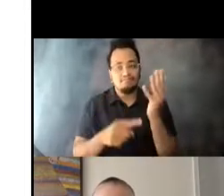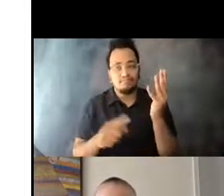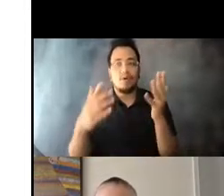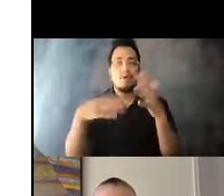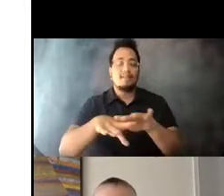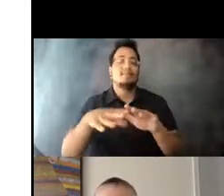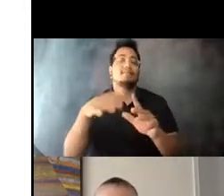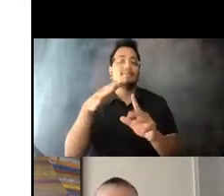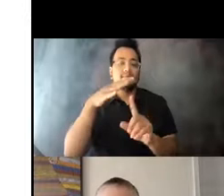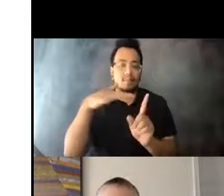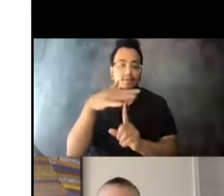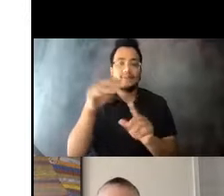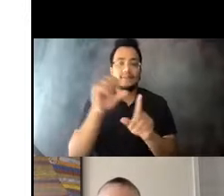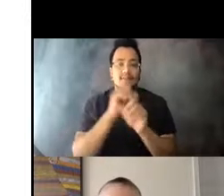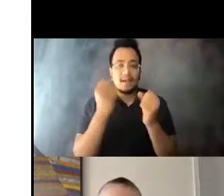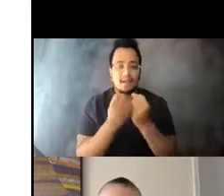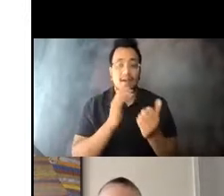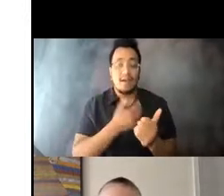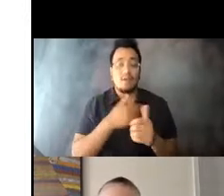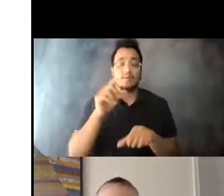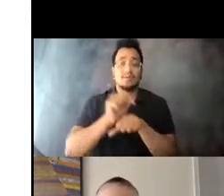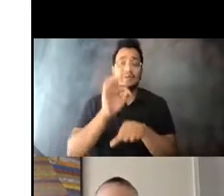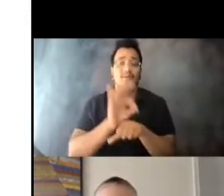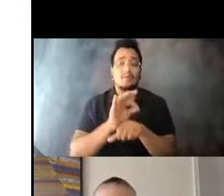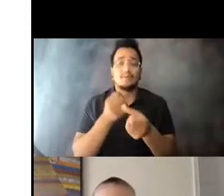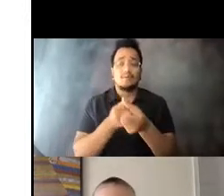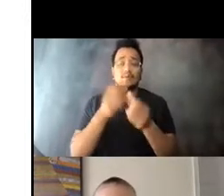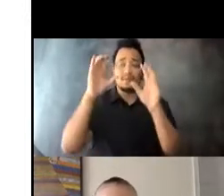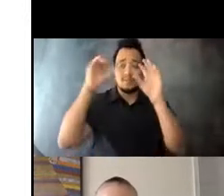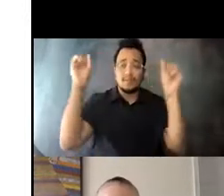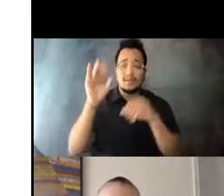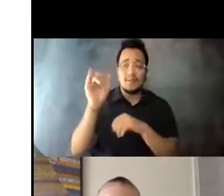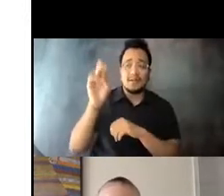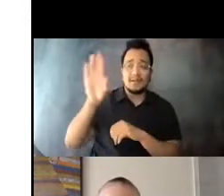15:06:45 Our transportation transfer supports President Biden's goals of prioritizing equity